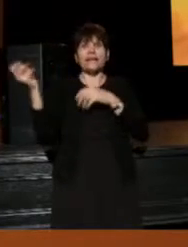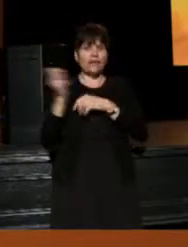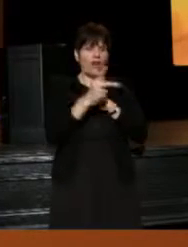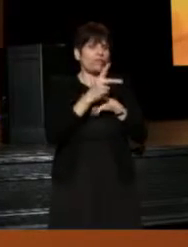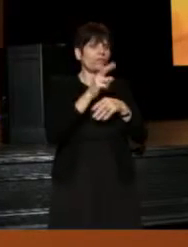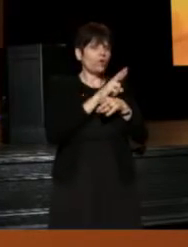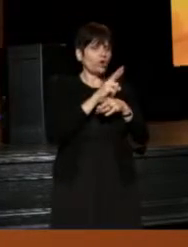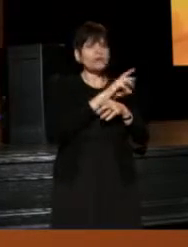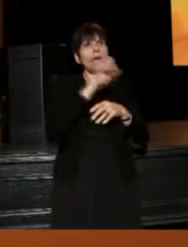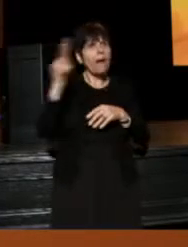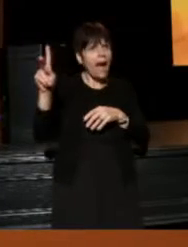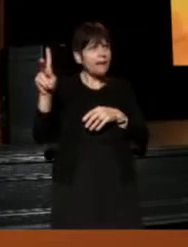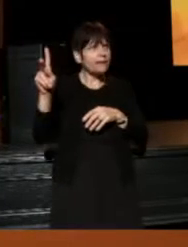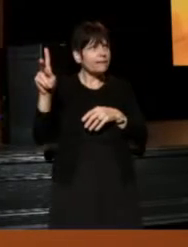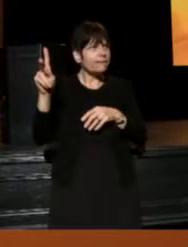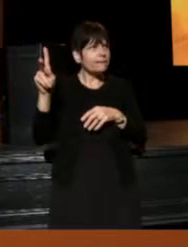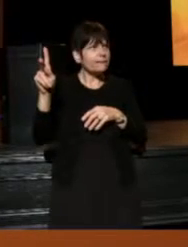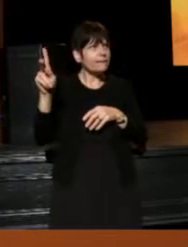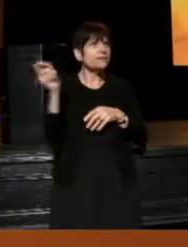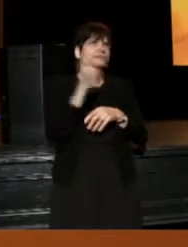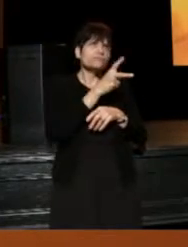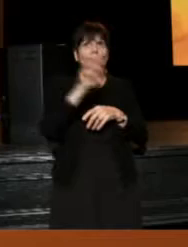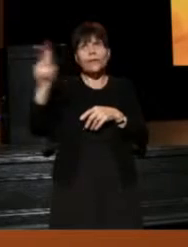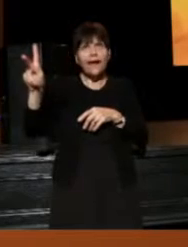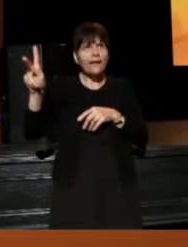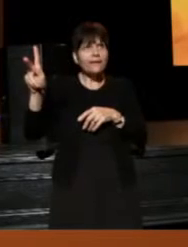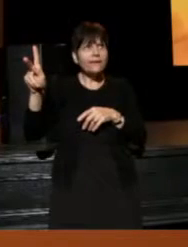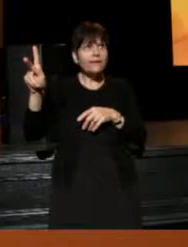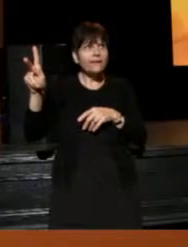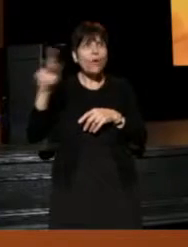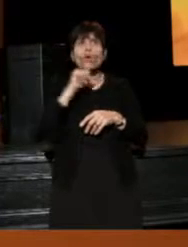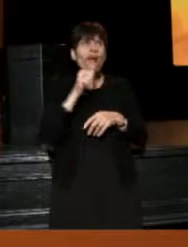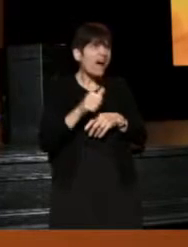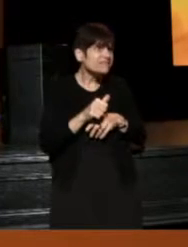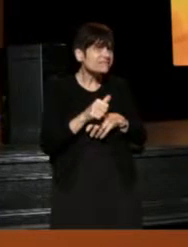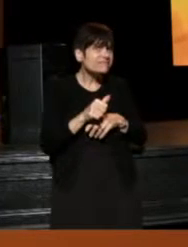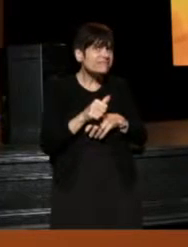A couple of weeks later, come back. Do it again. Take it off.